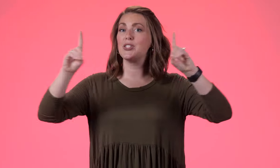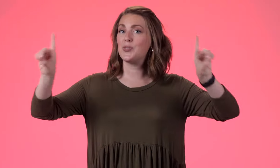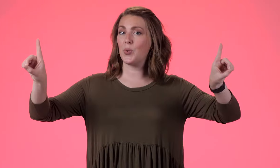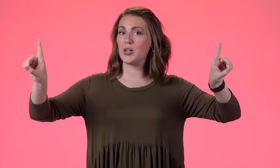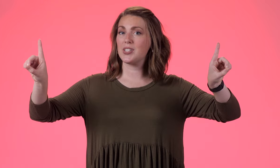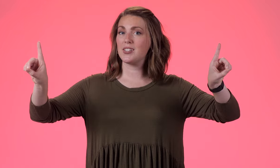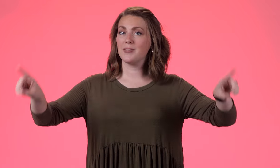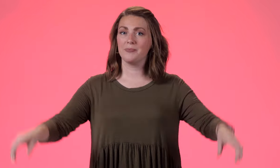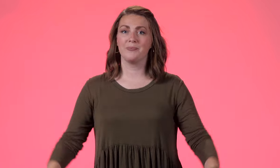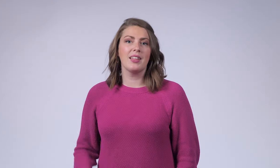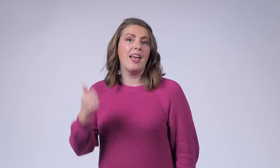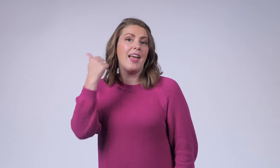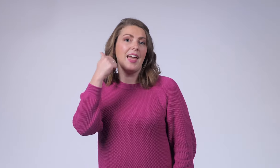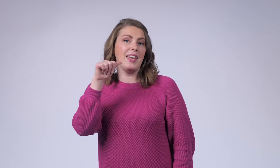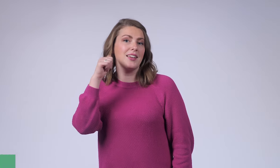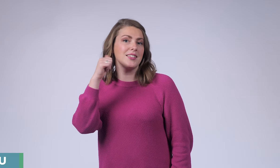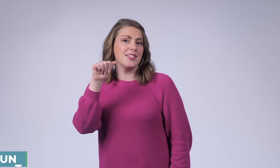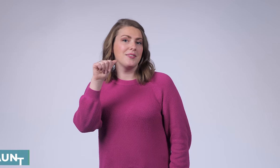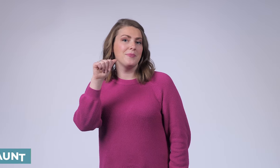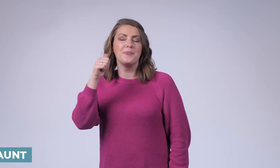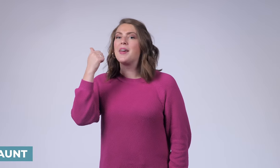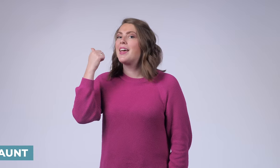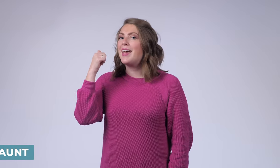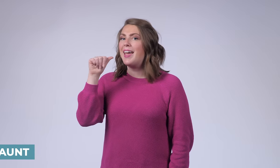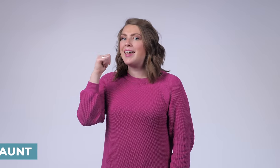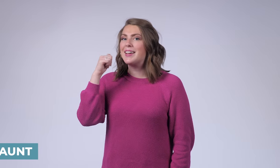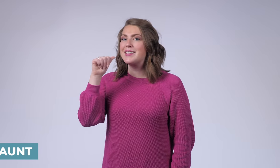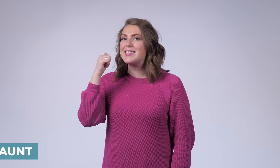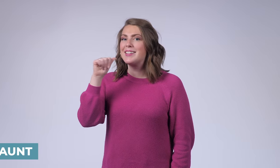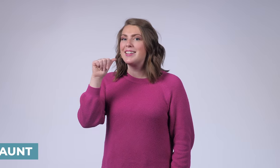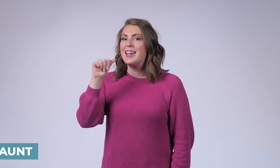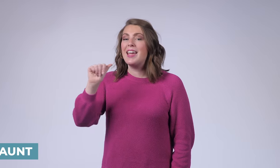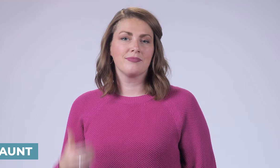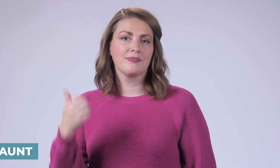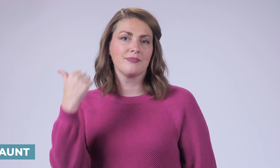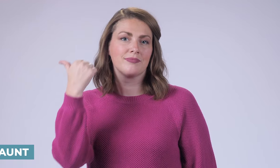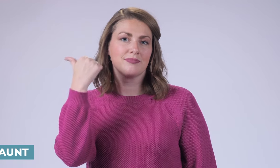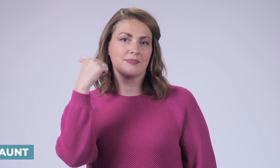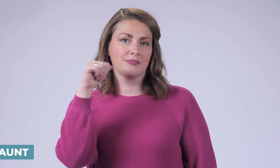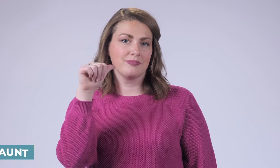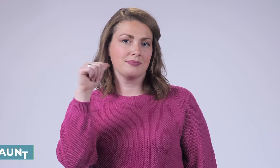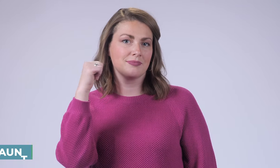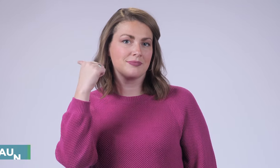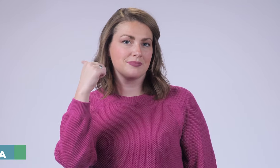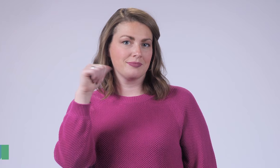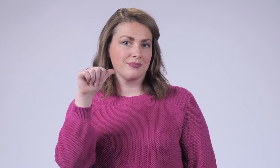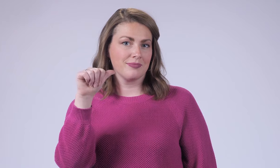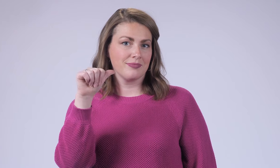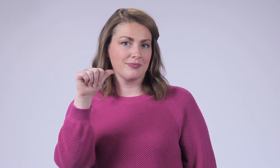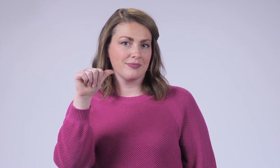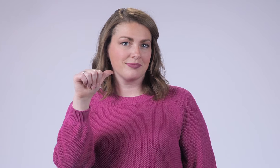Divorced Aunt Aunt It's the letter a twisting right at your chin.